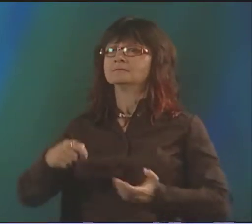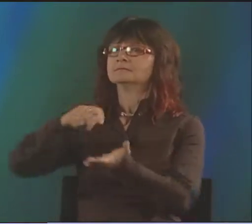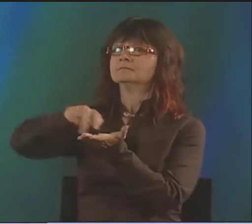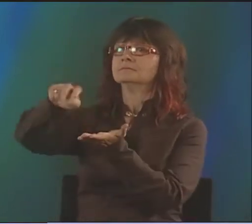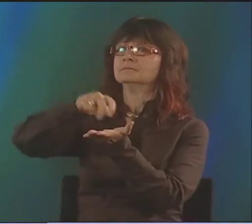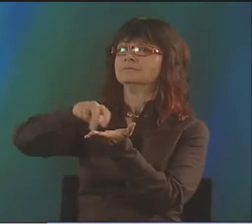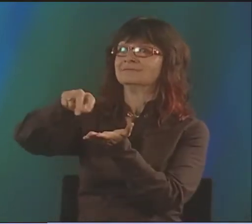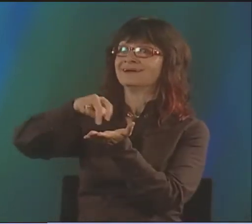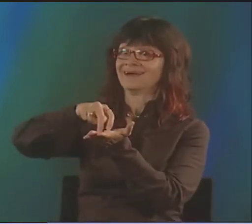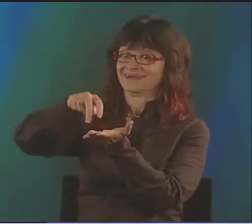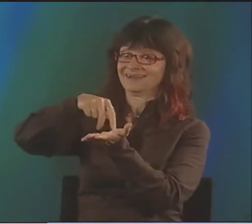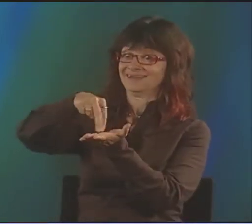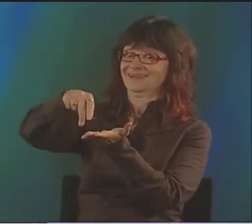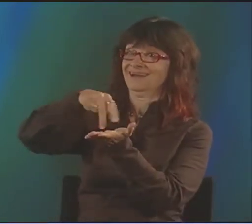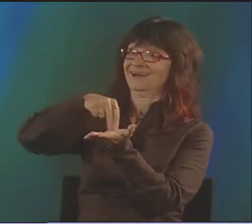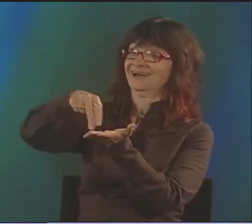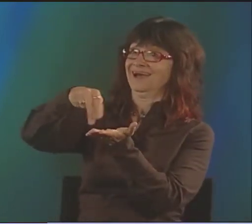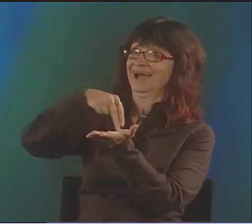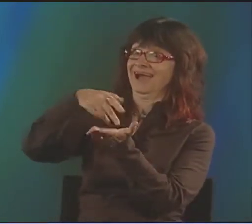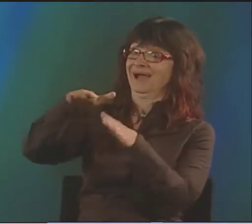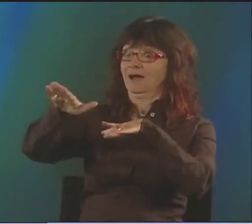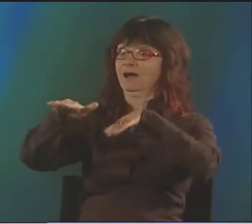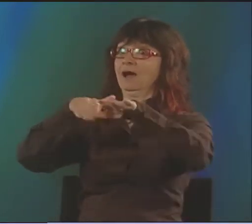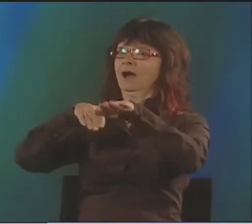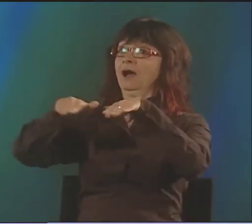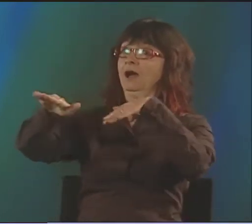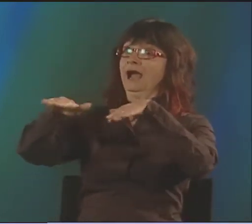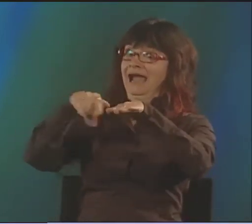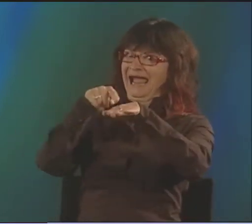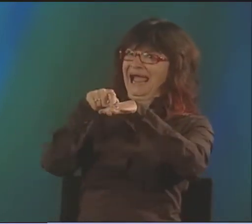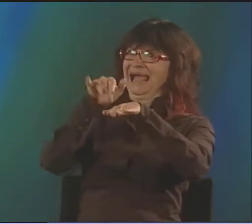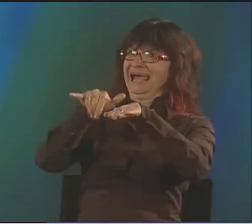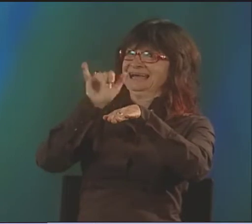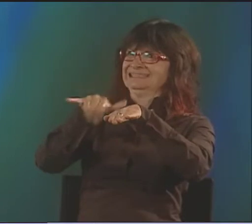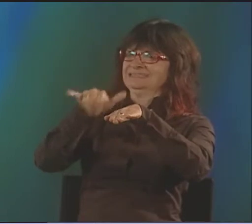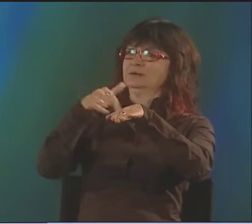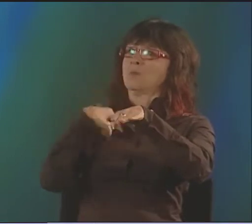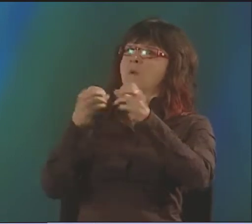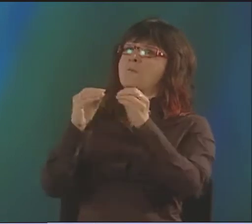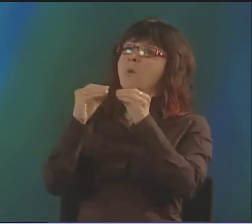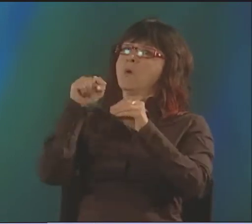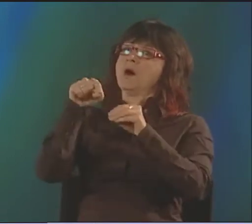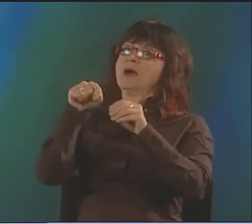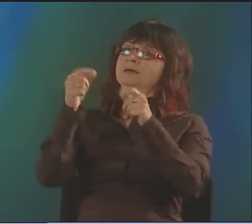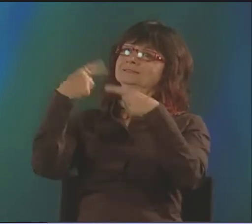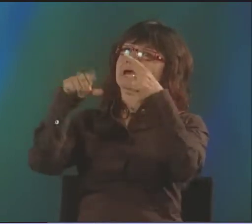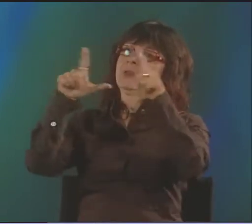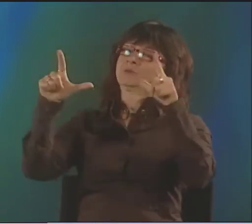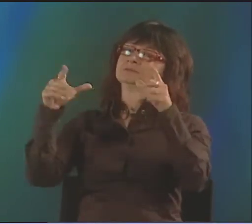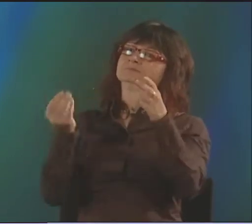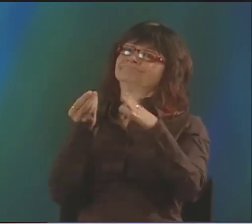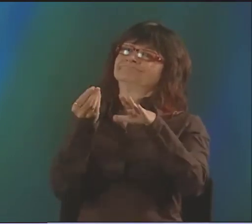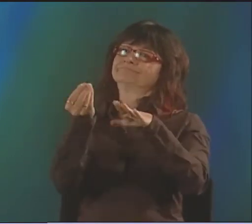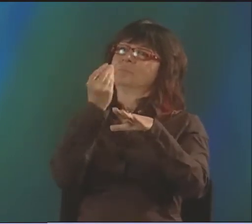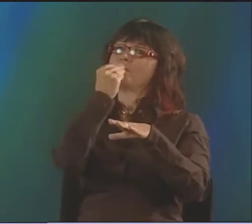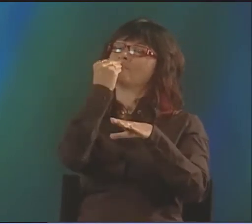THAT'S A GESTURE, NOT A SIGN, REALLY. OR YOU CAN SHOW SOMEBODY WALKING ON AN ICY SURFACE. YOU'VE GOT THE SURFACE,